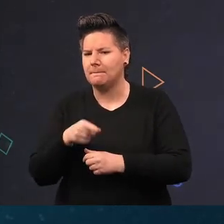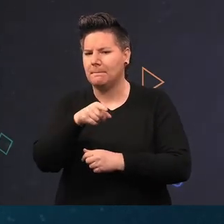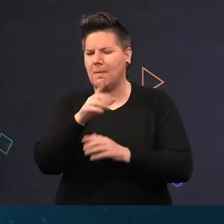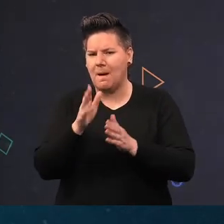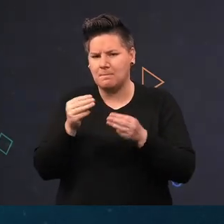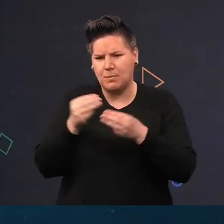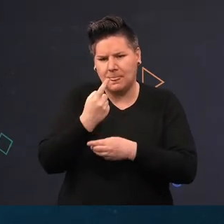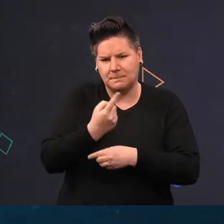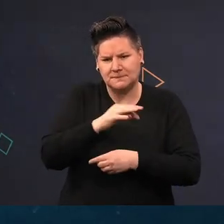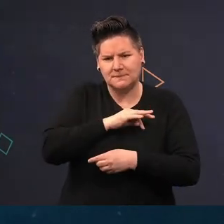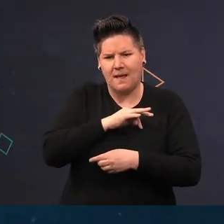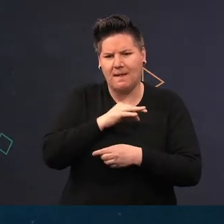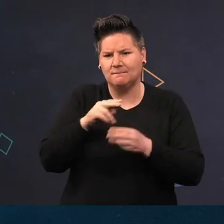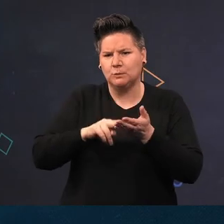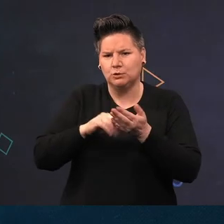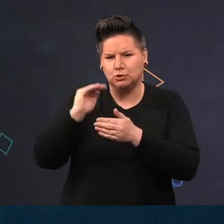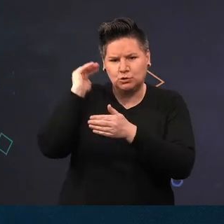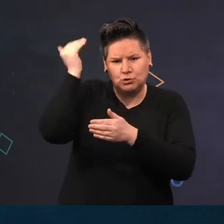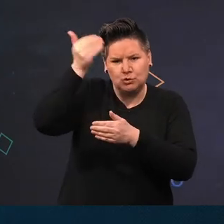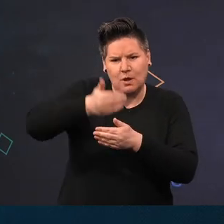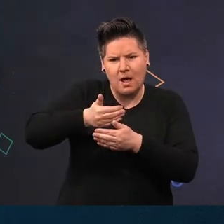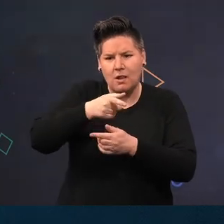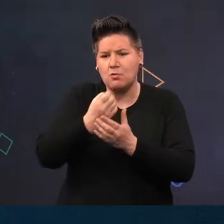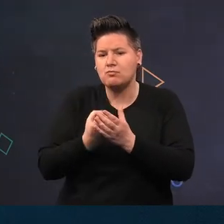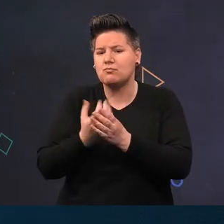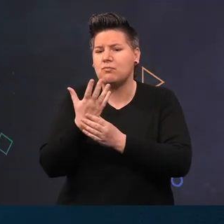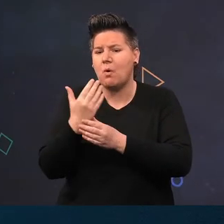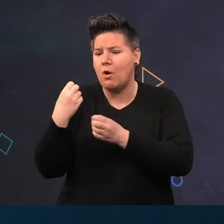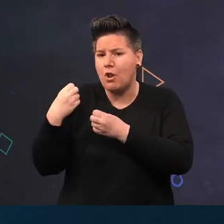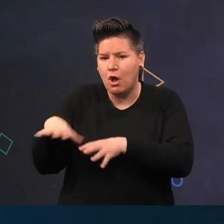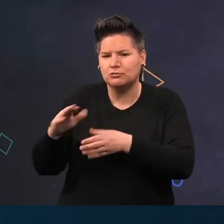themselves by using a shell. As they grow they have to find another shell and they're certainly